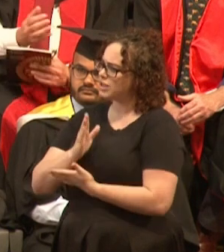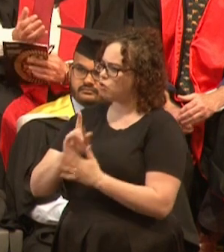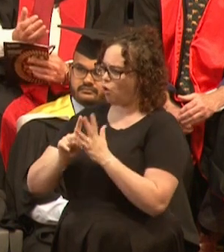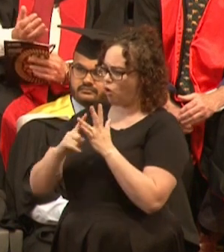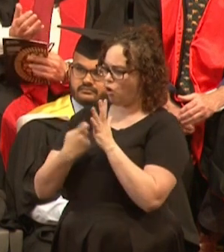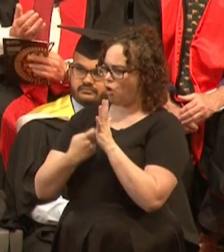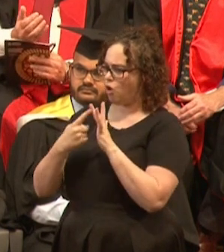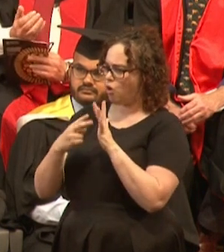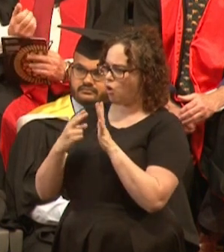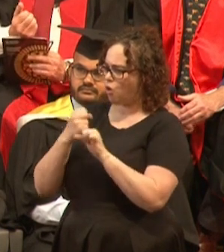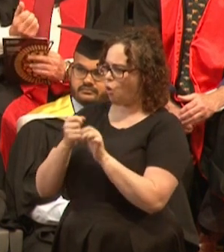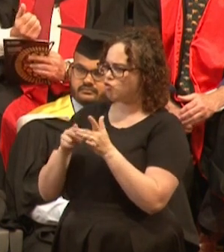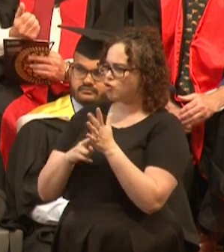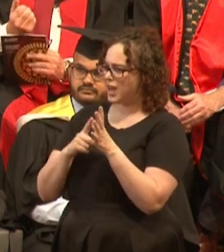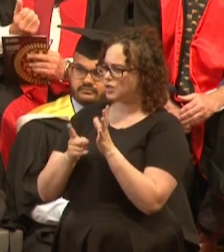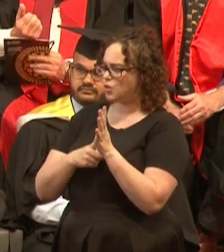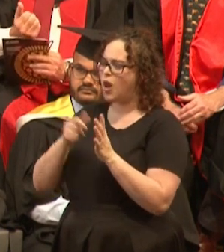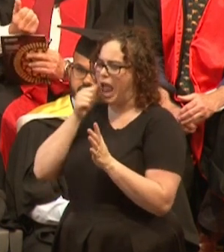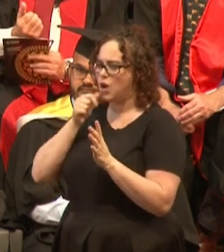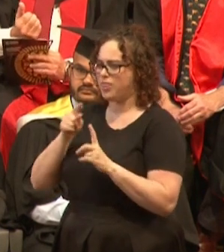motivational speaker's quote, if ever I heard one.